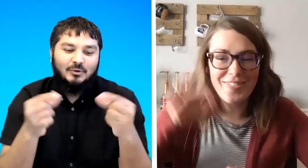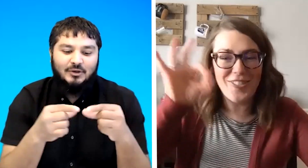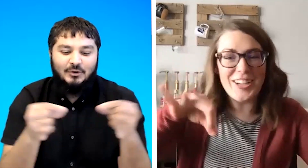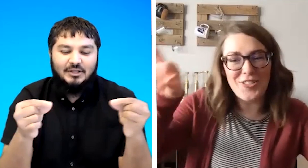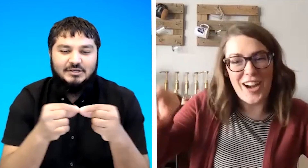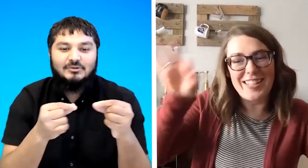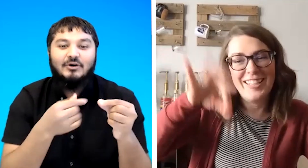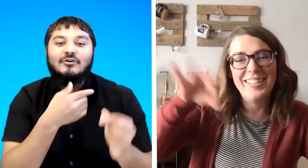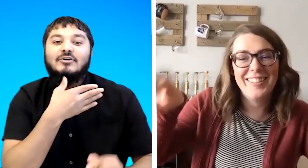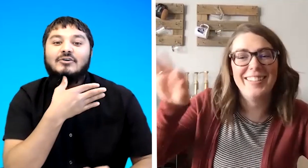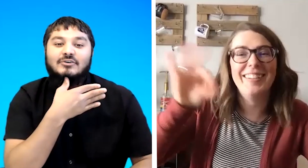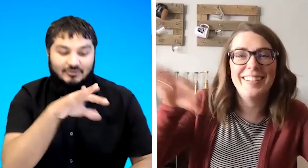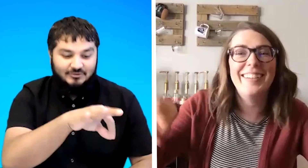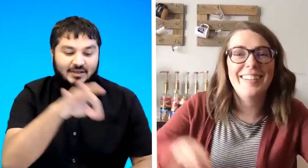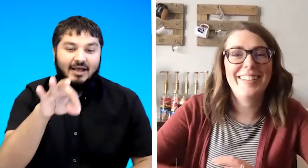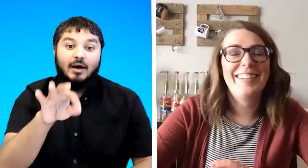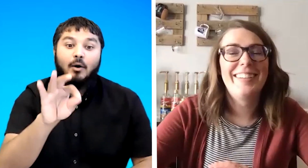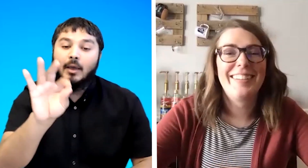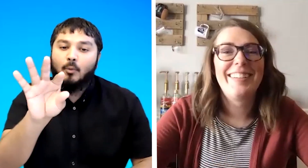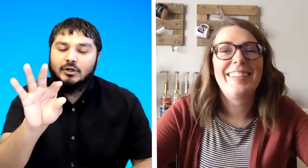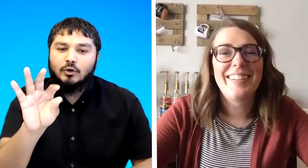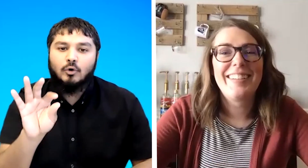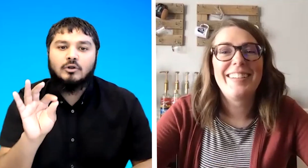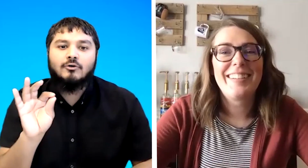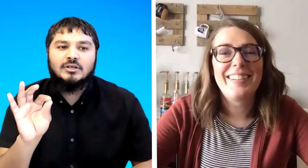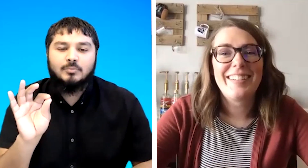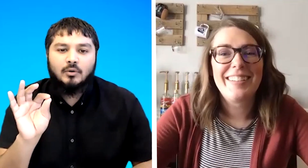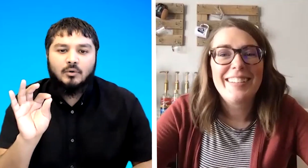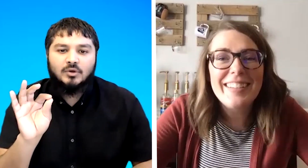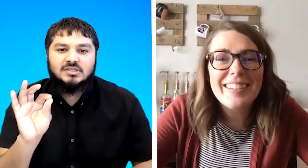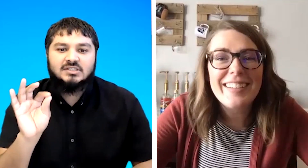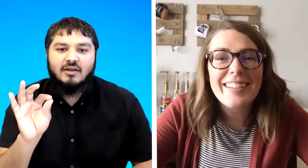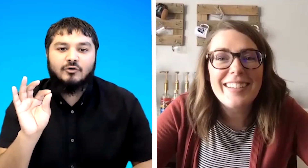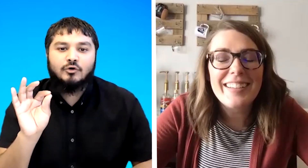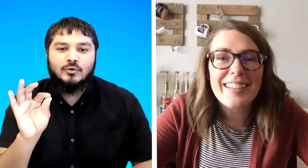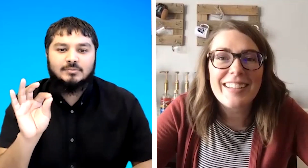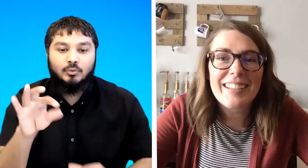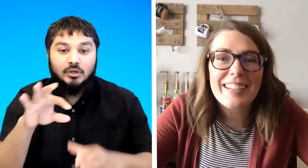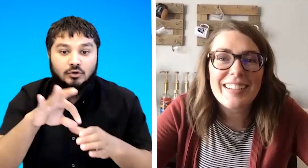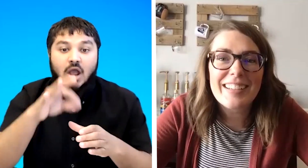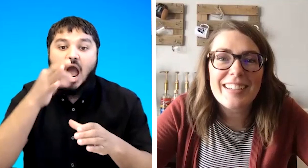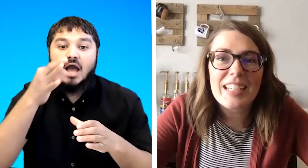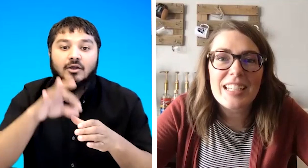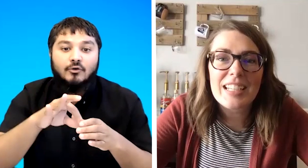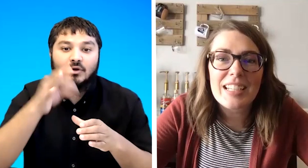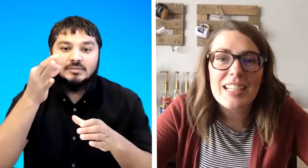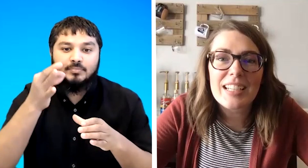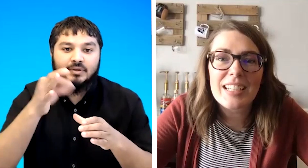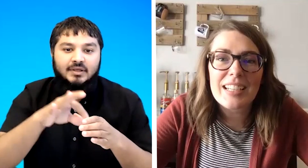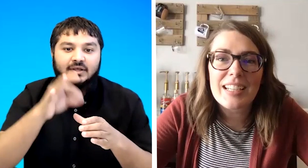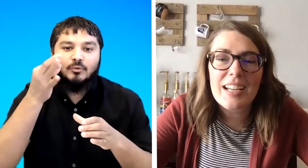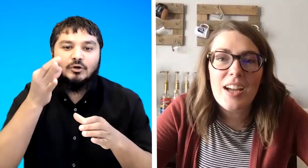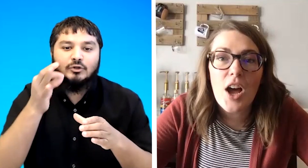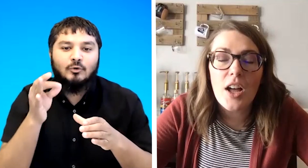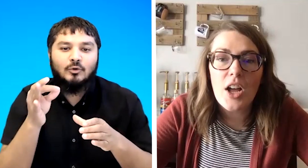french fries okay what do you call crisp what's the sign for crisp we do crisp what do you call